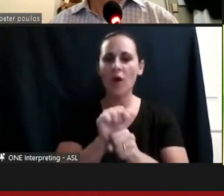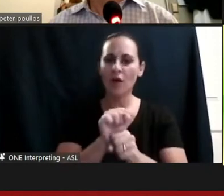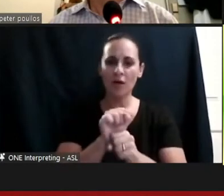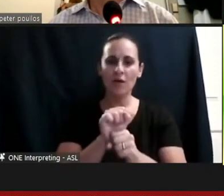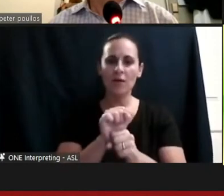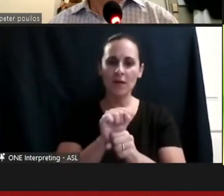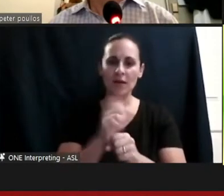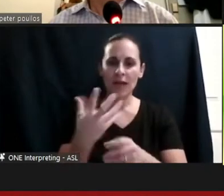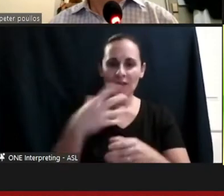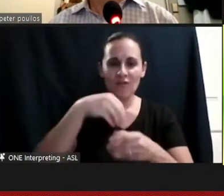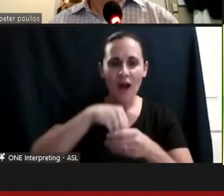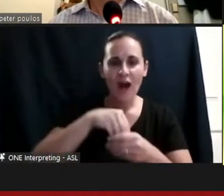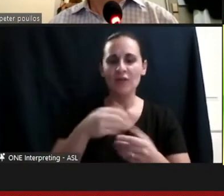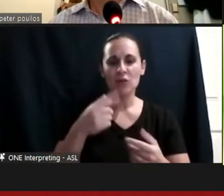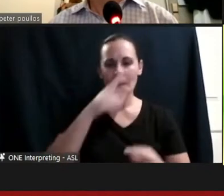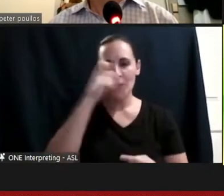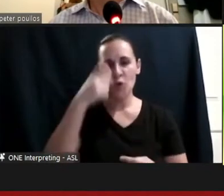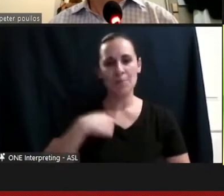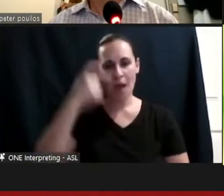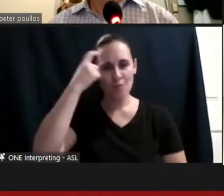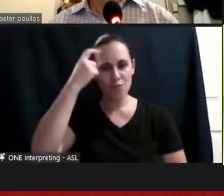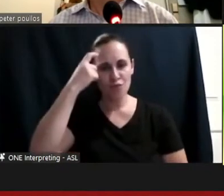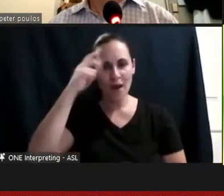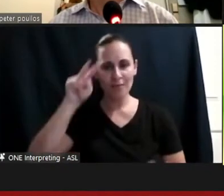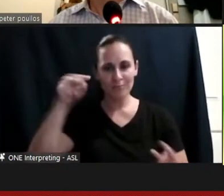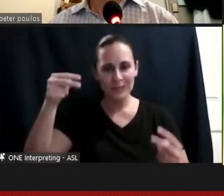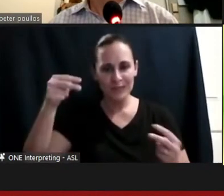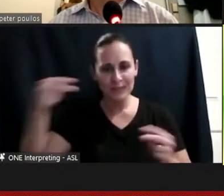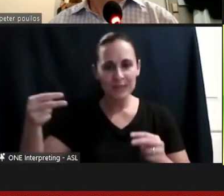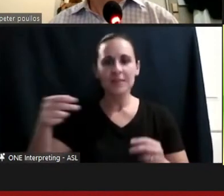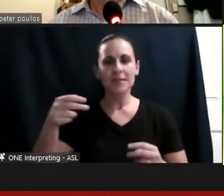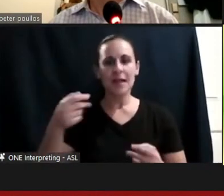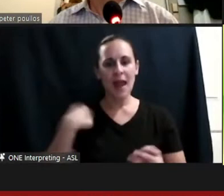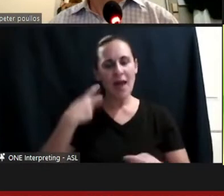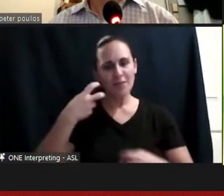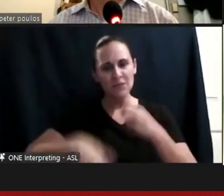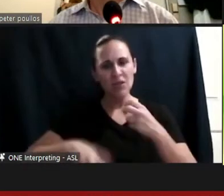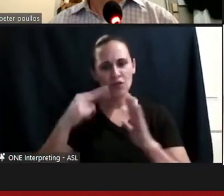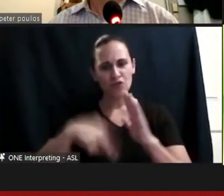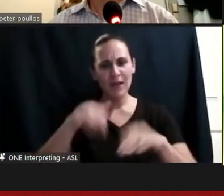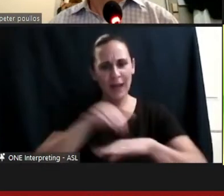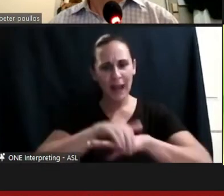So back to the word preference, both words are